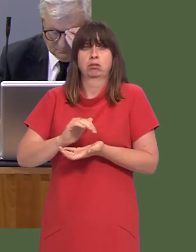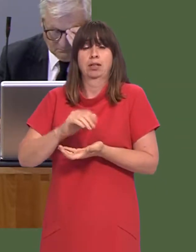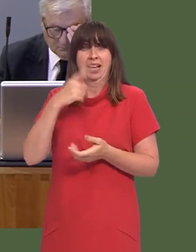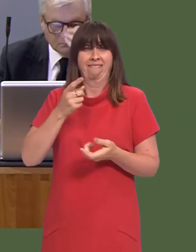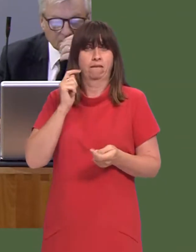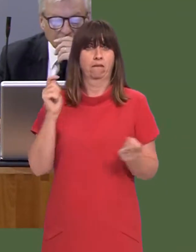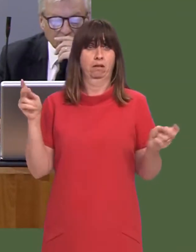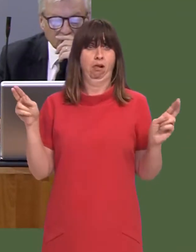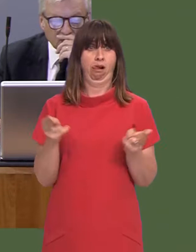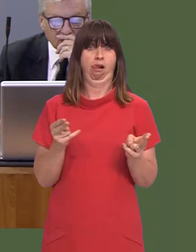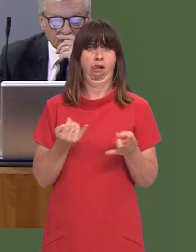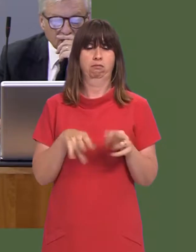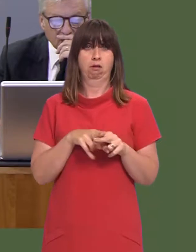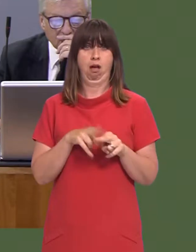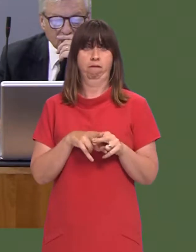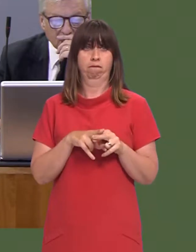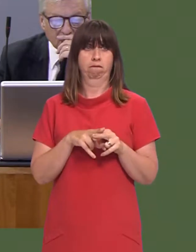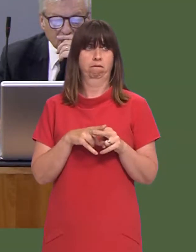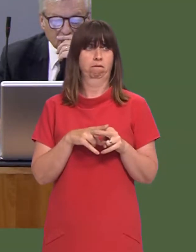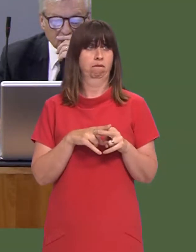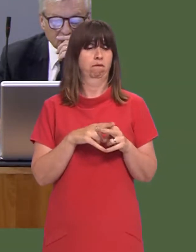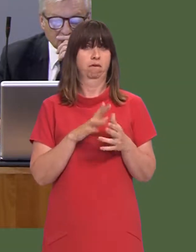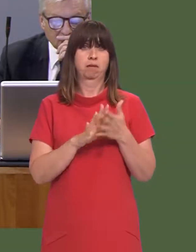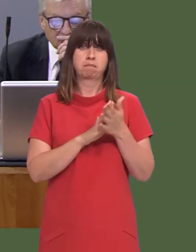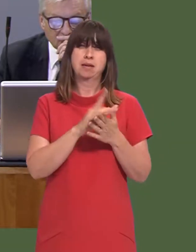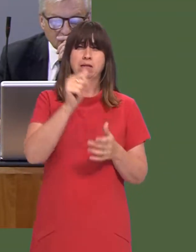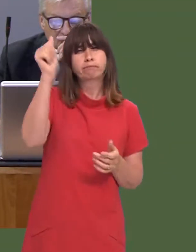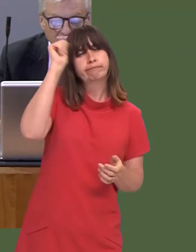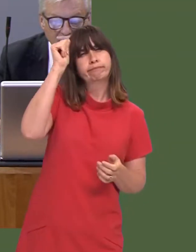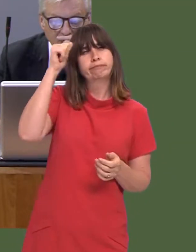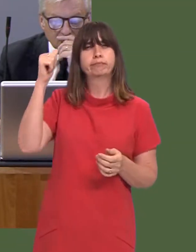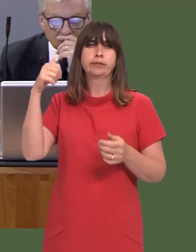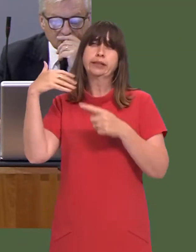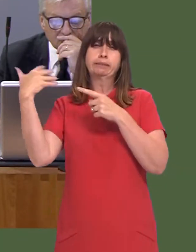And, of course, if you are losing staff from a university, very often theyíre experienced